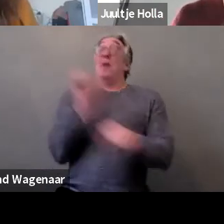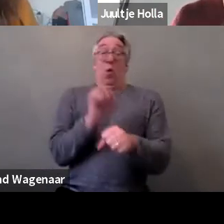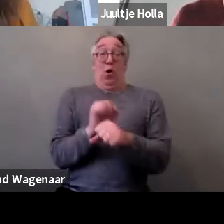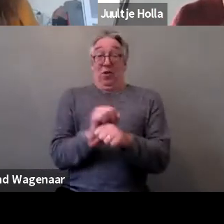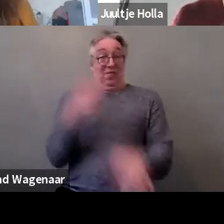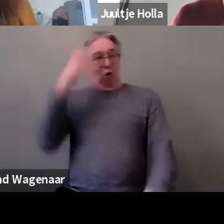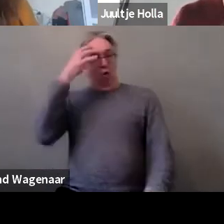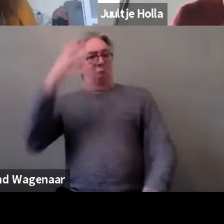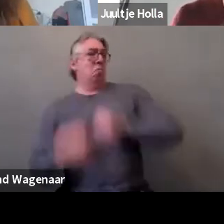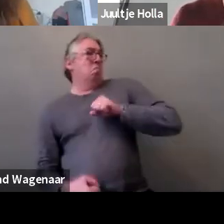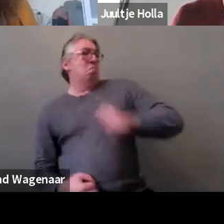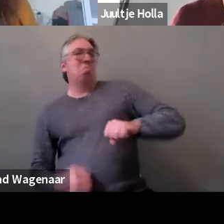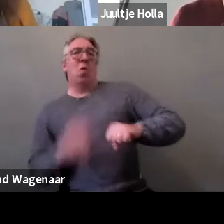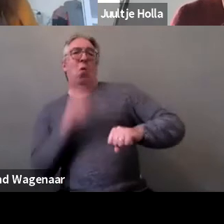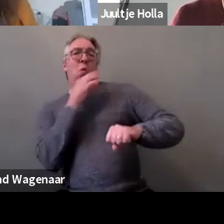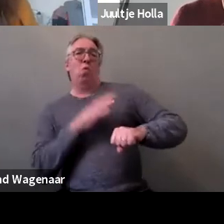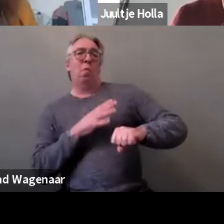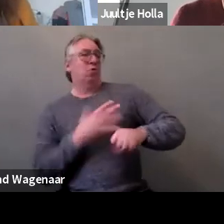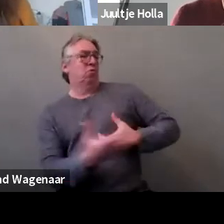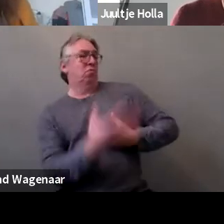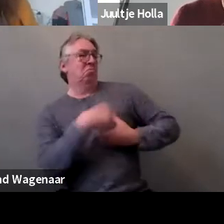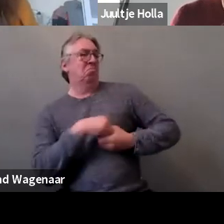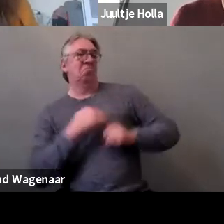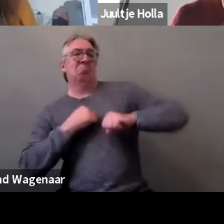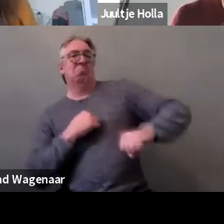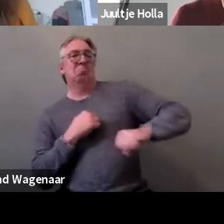to women's engagement for their own rights.